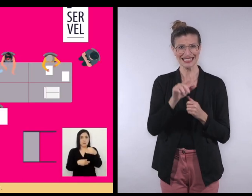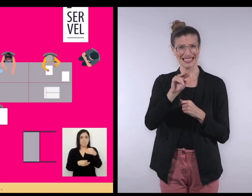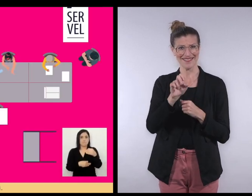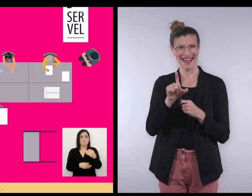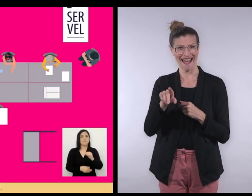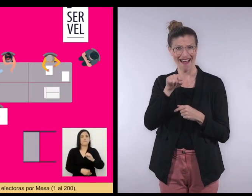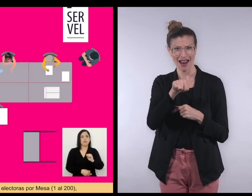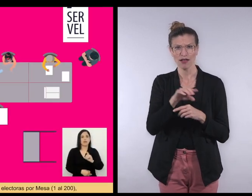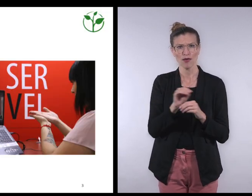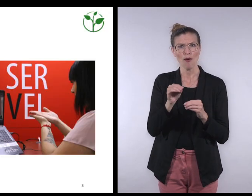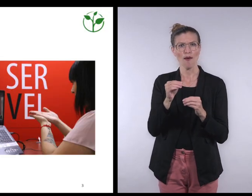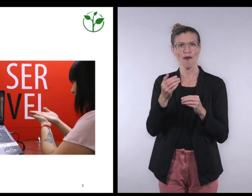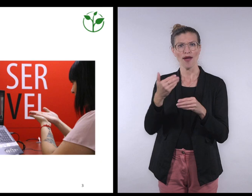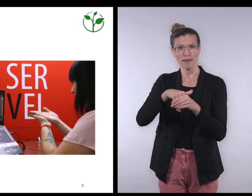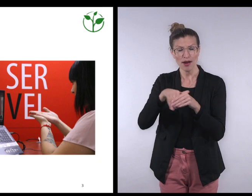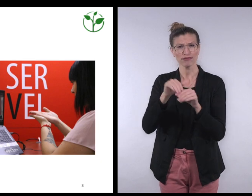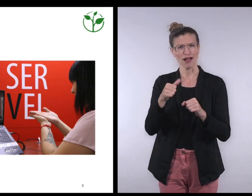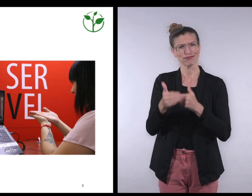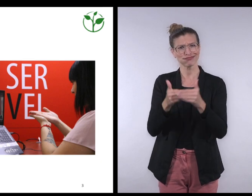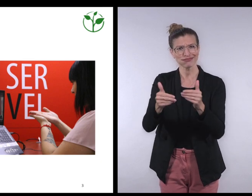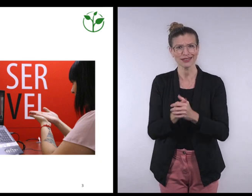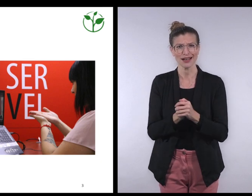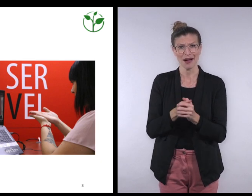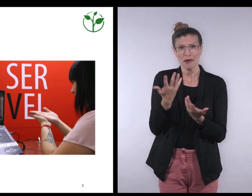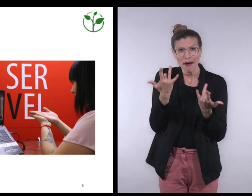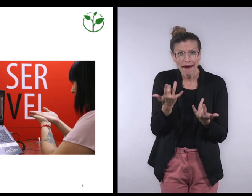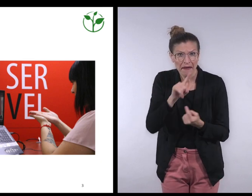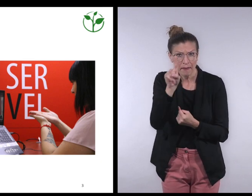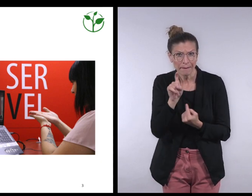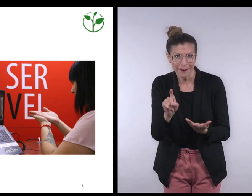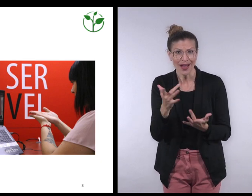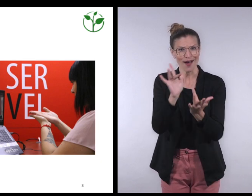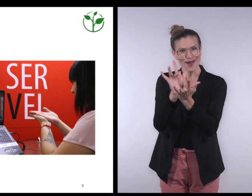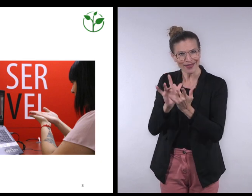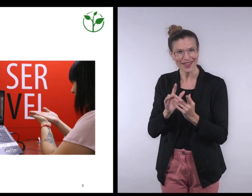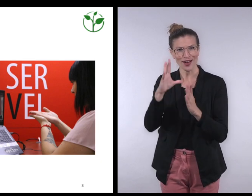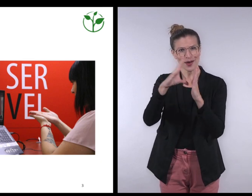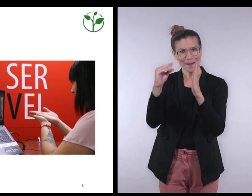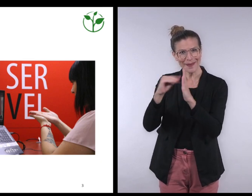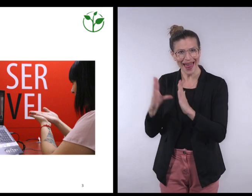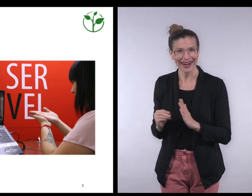SERVEL hasn't employed directly their interpreters, because it's a contract with a company,